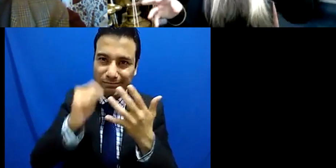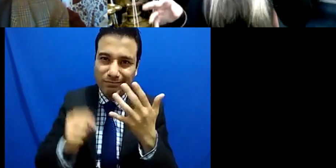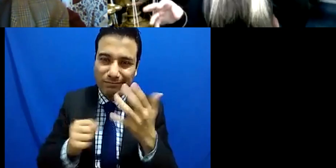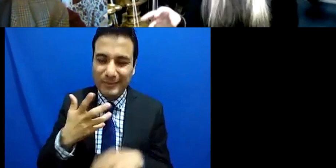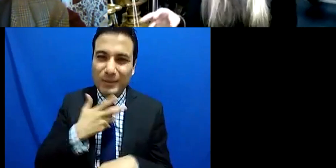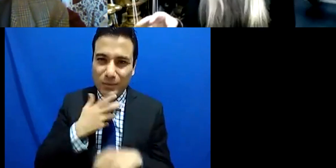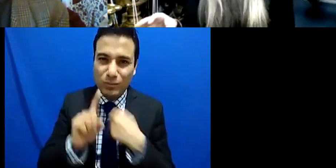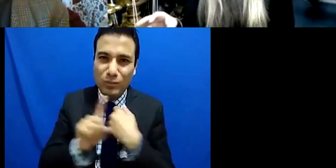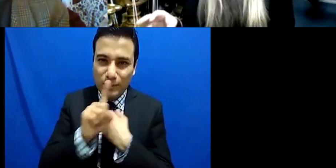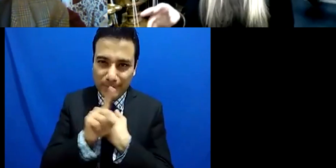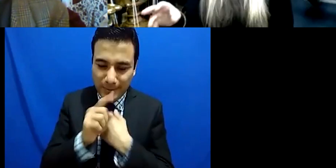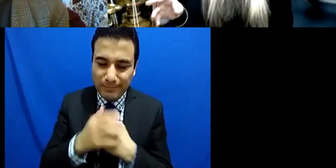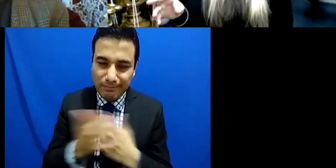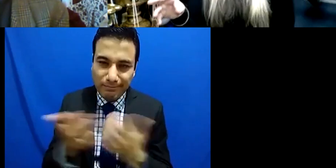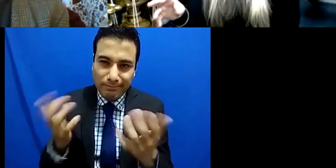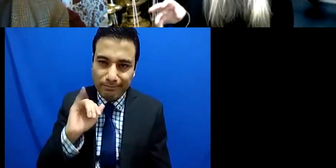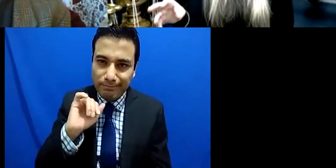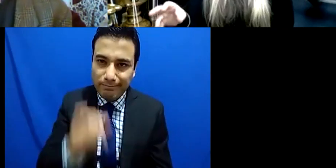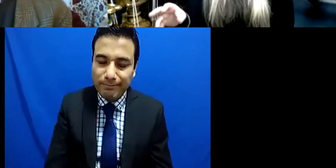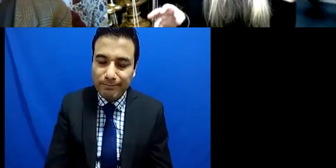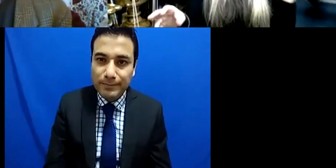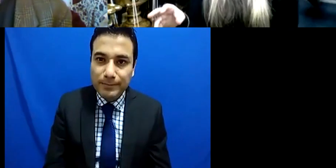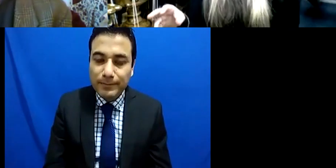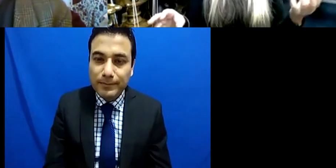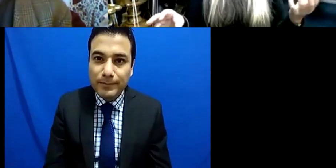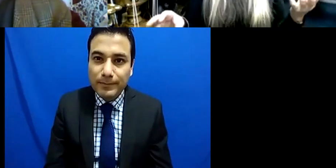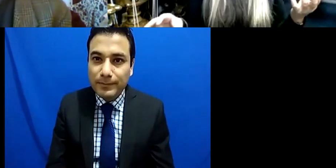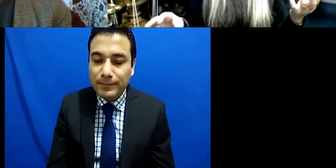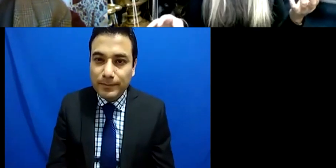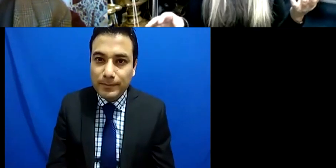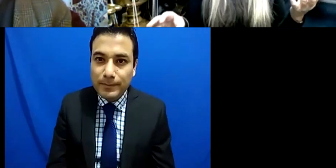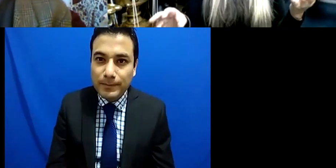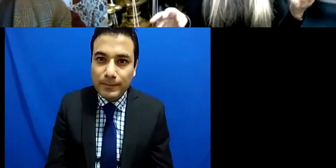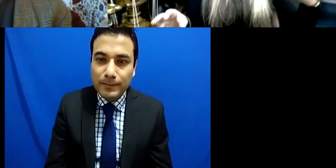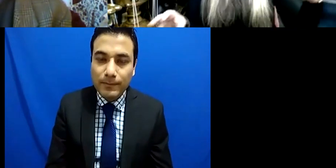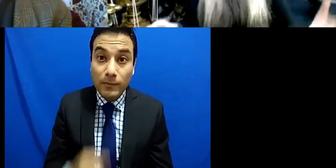entered my mind because for me I wanted to be the solo percussionist and I didn't want to be